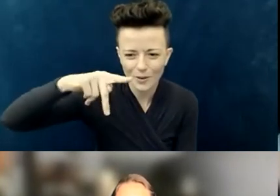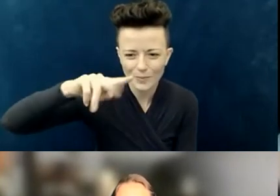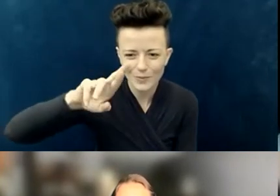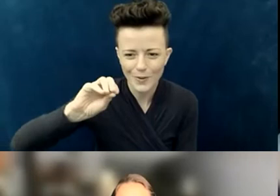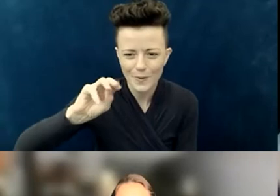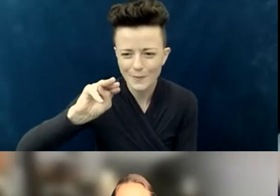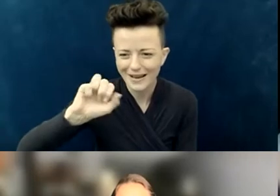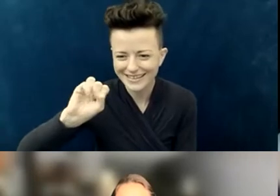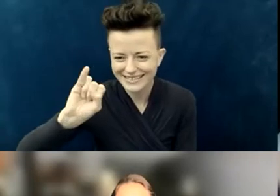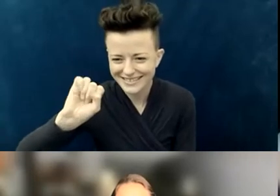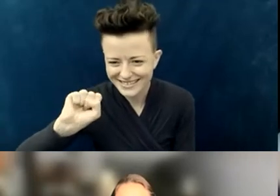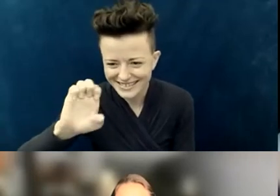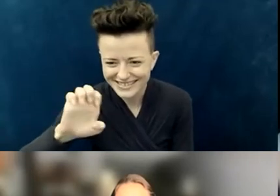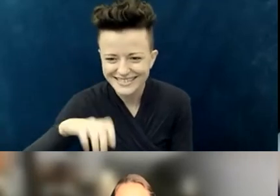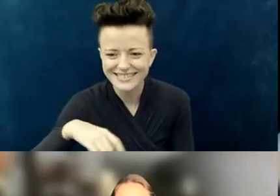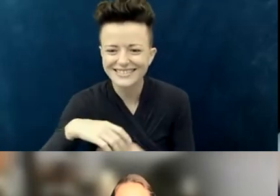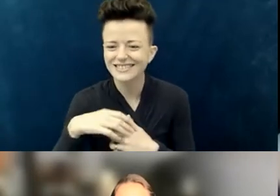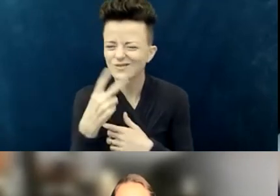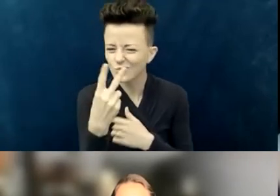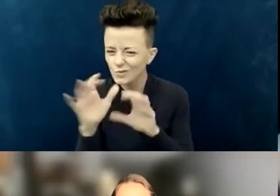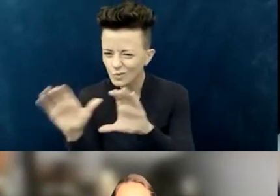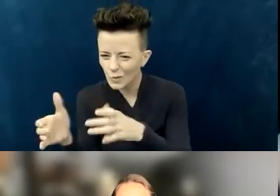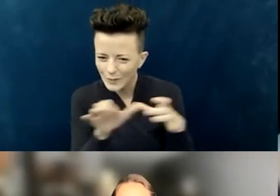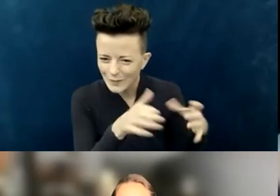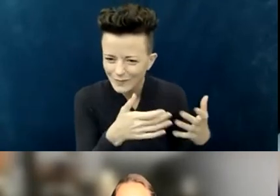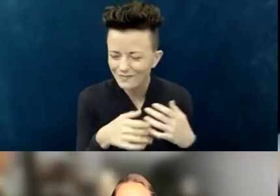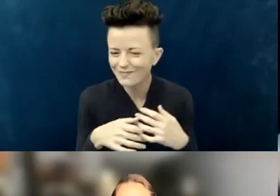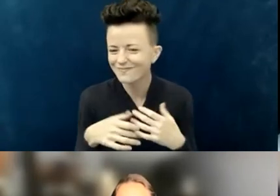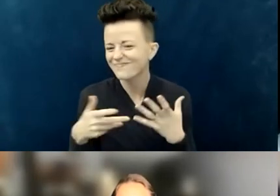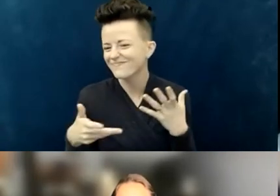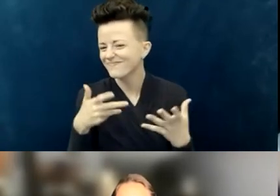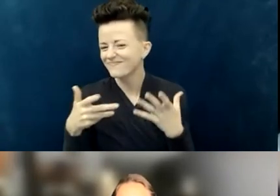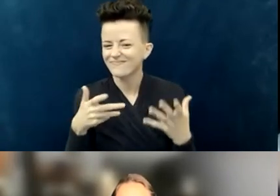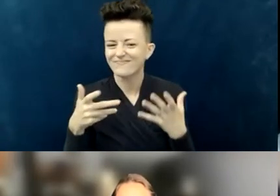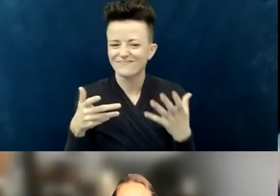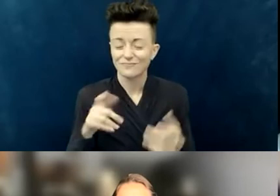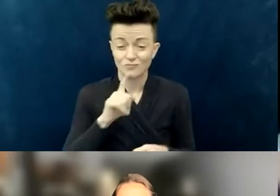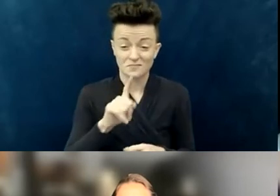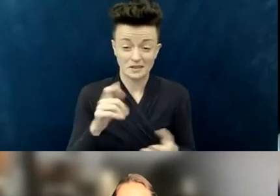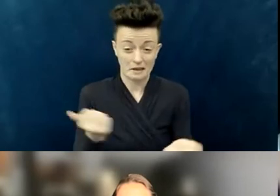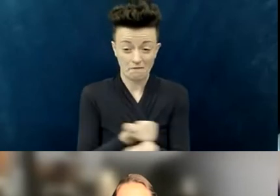and thinking, "In a church, we don't do well if we do "everything by democracy, and 65 percent wins,